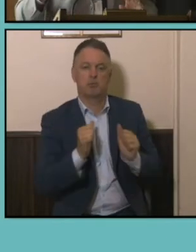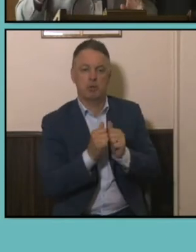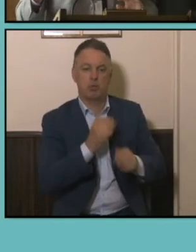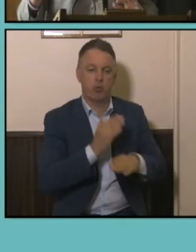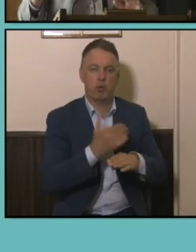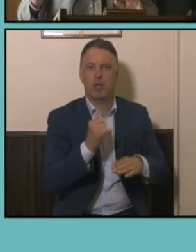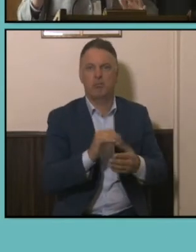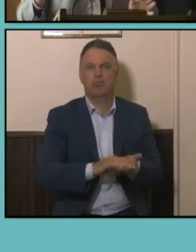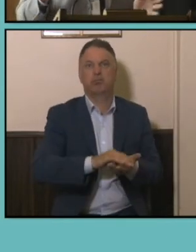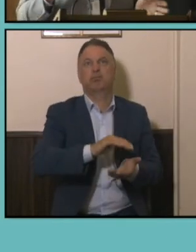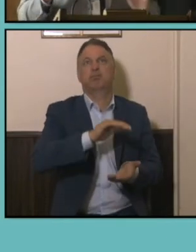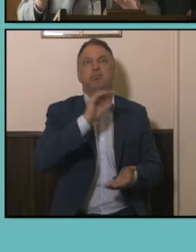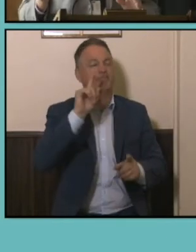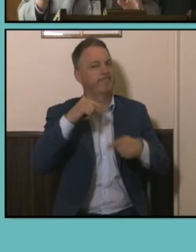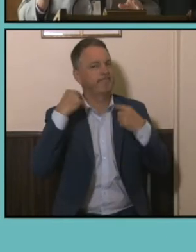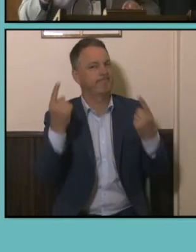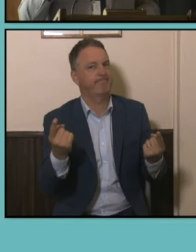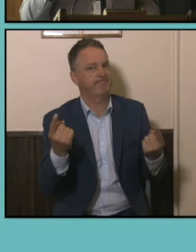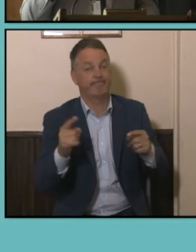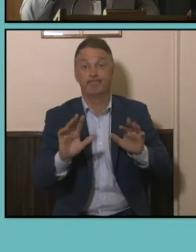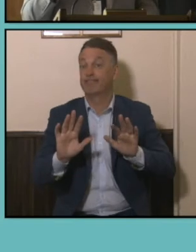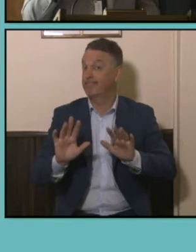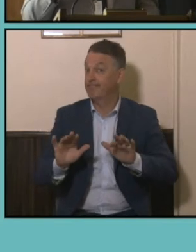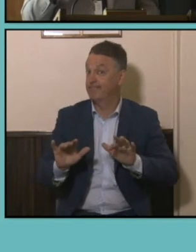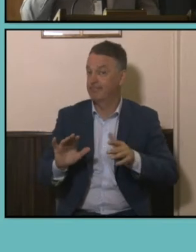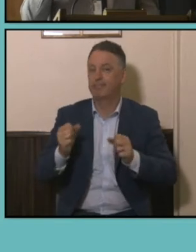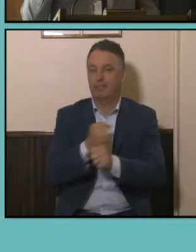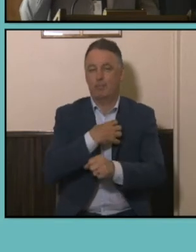also very difficult from administrative data given how difficult it is to code